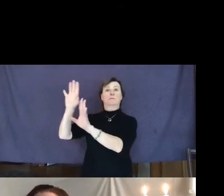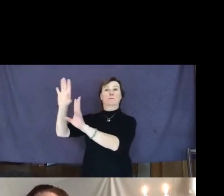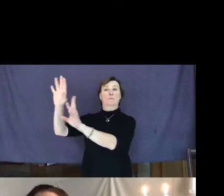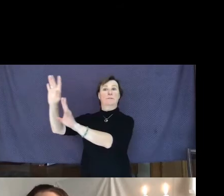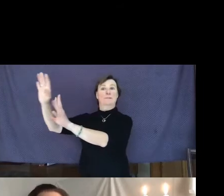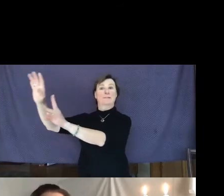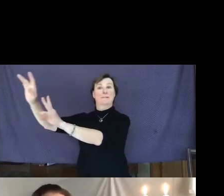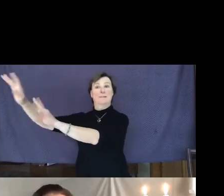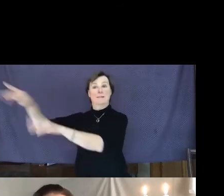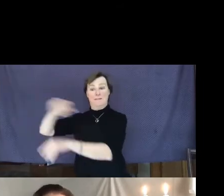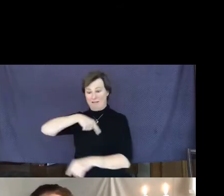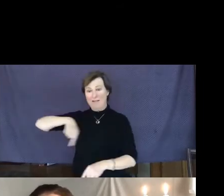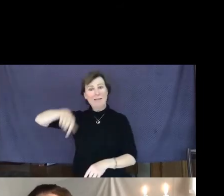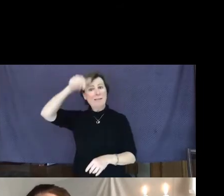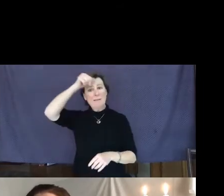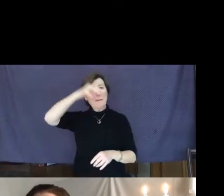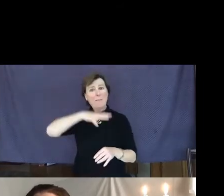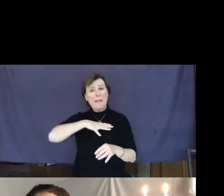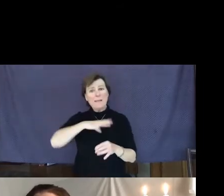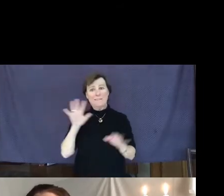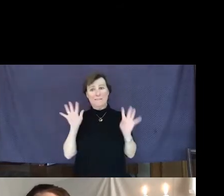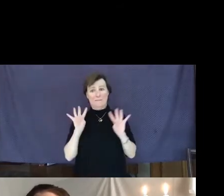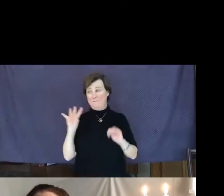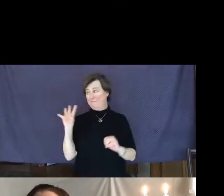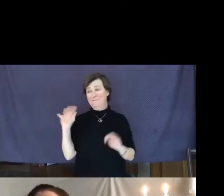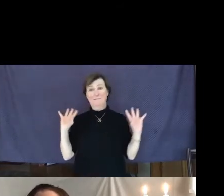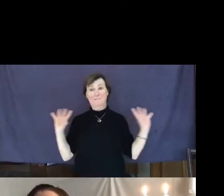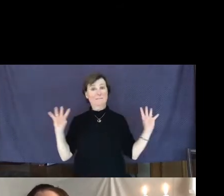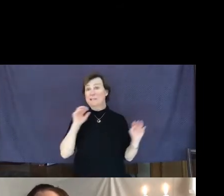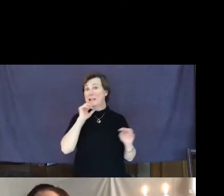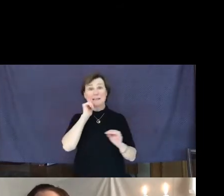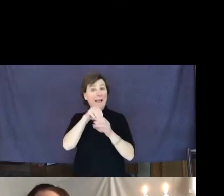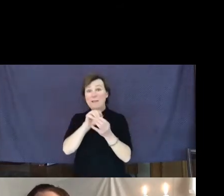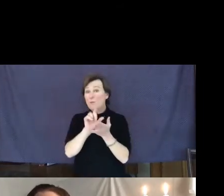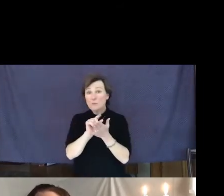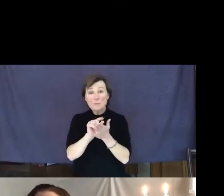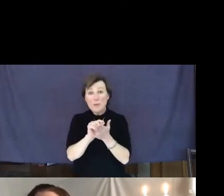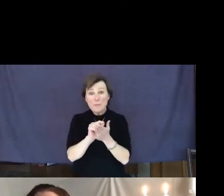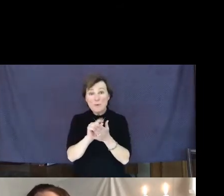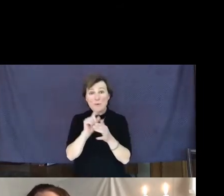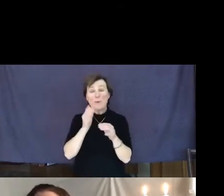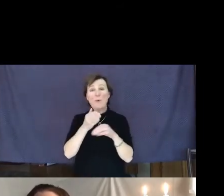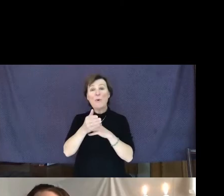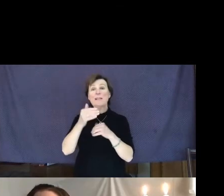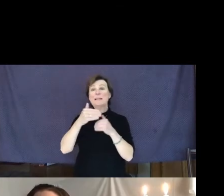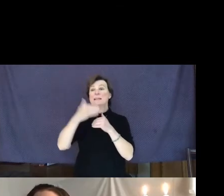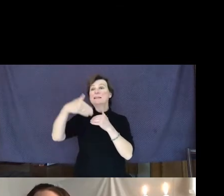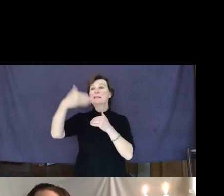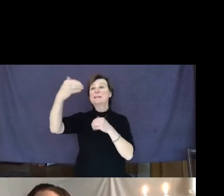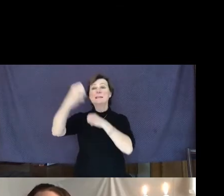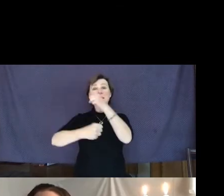the newspaper at the time. It was only years later that the story